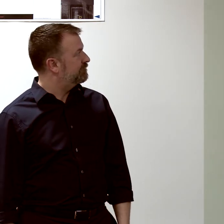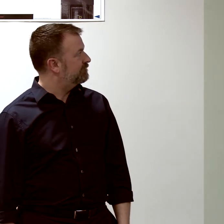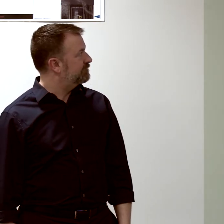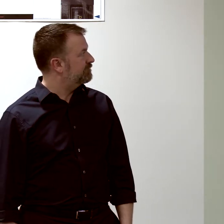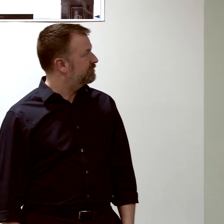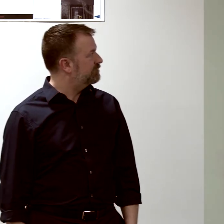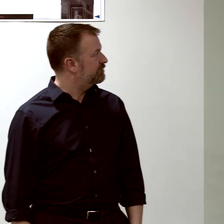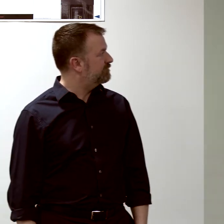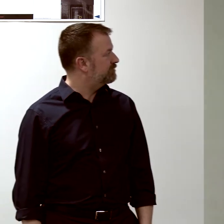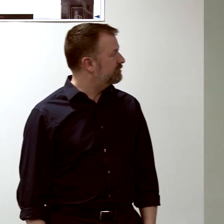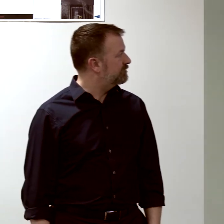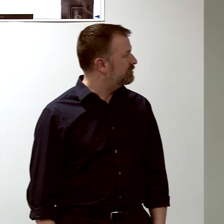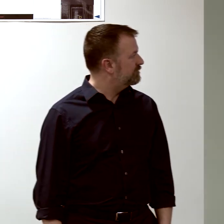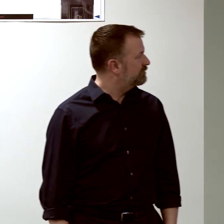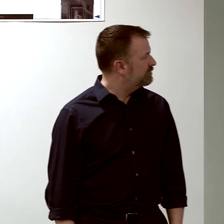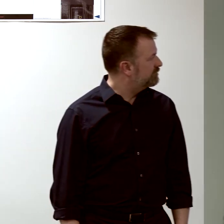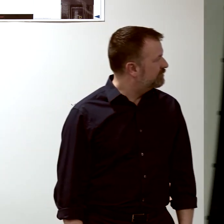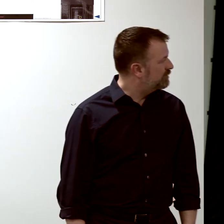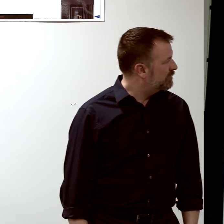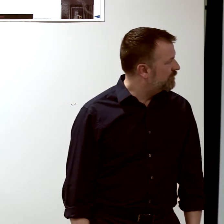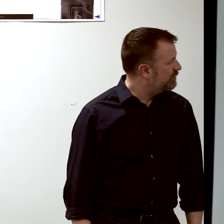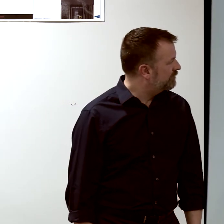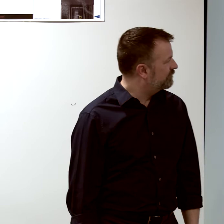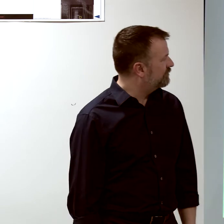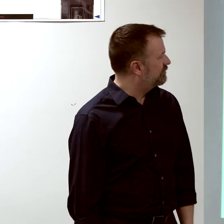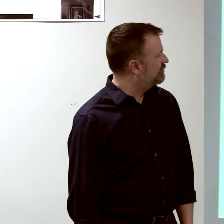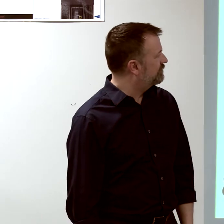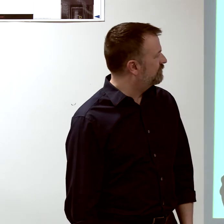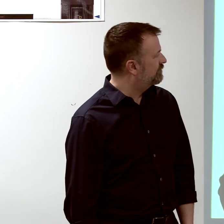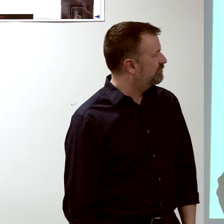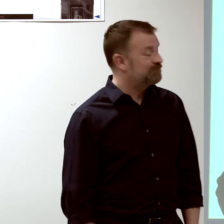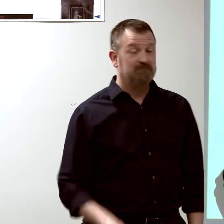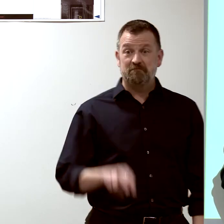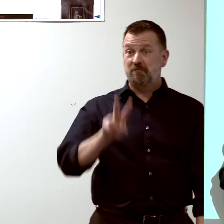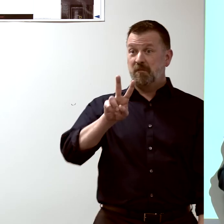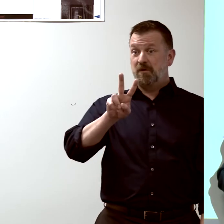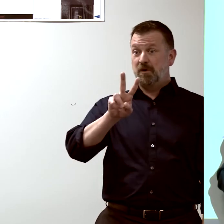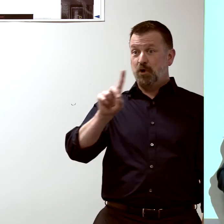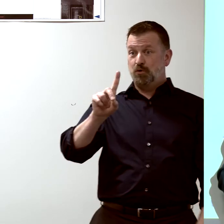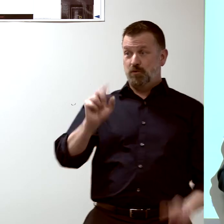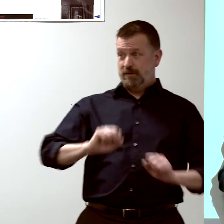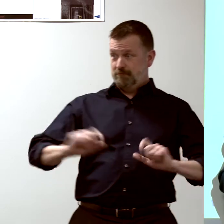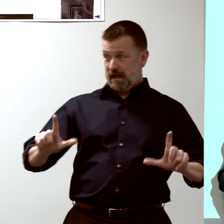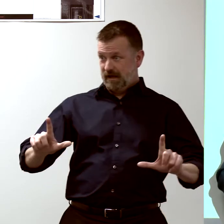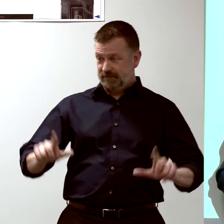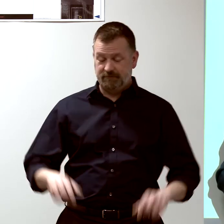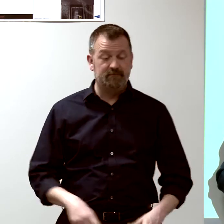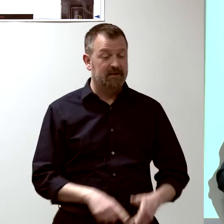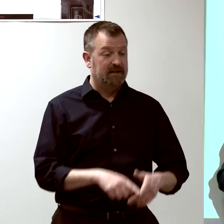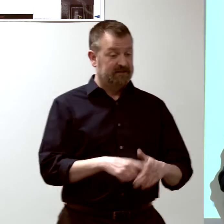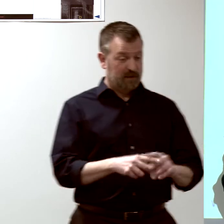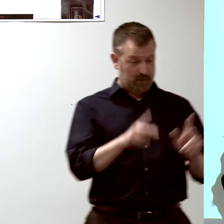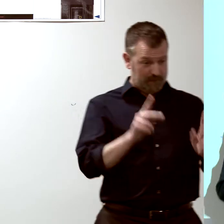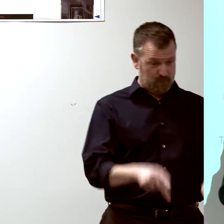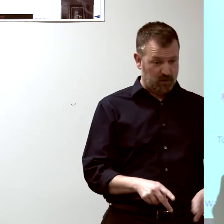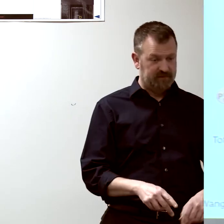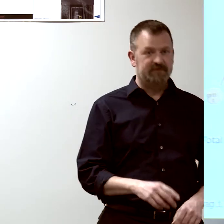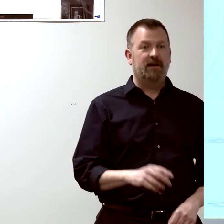where somebody started with the vaccine in terms of their reactivity